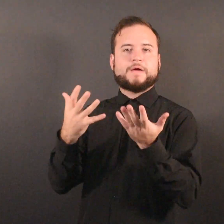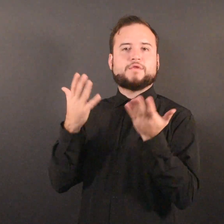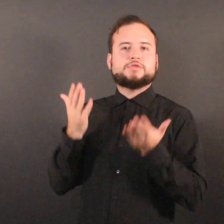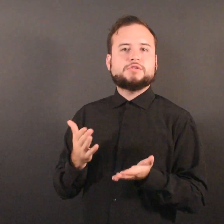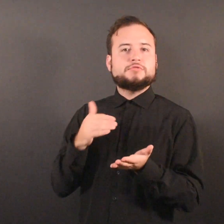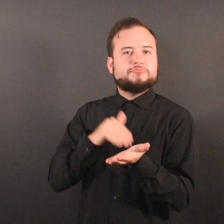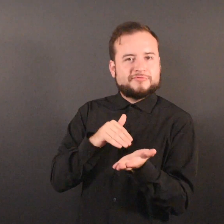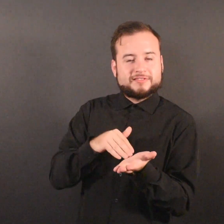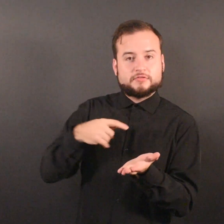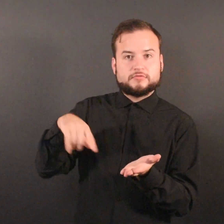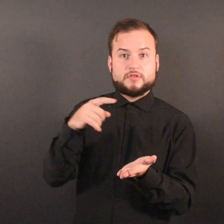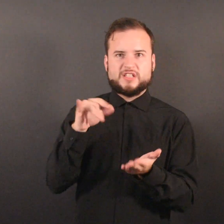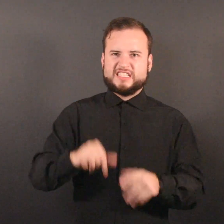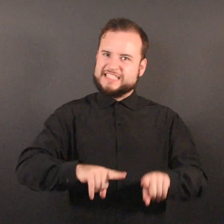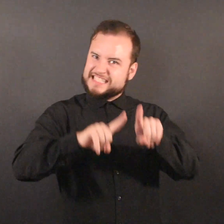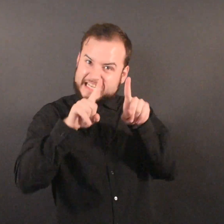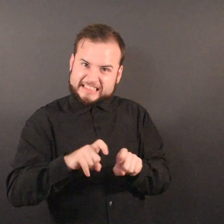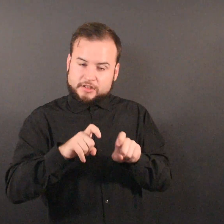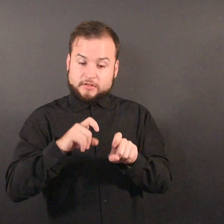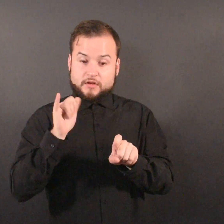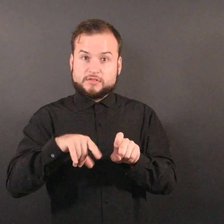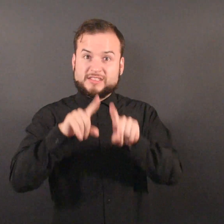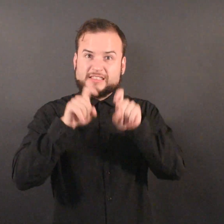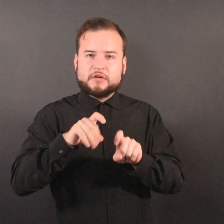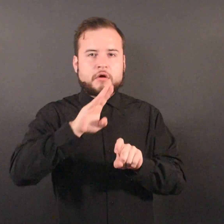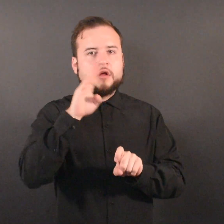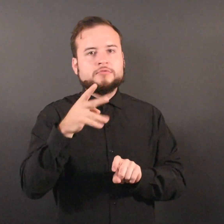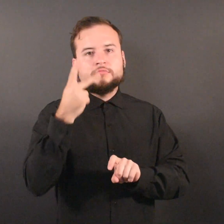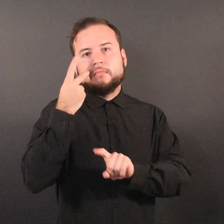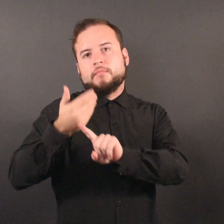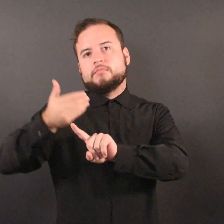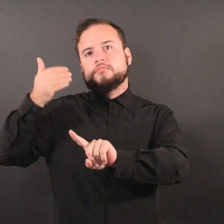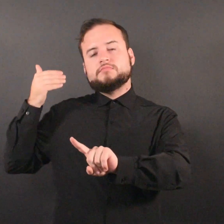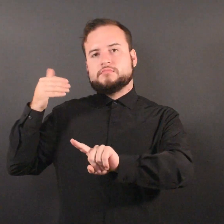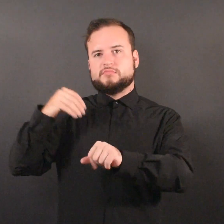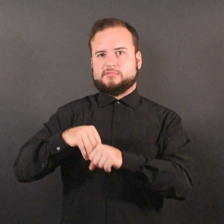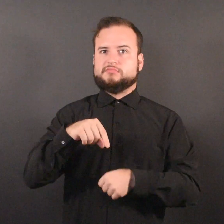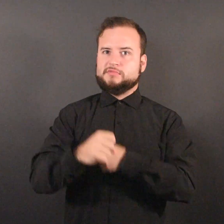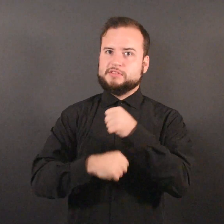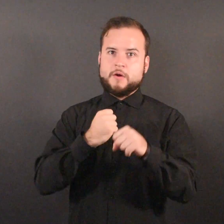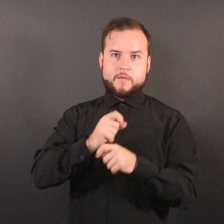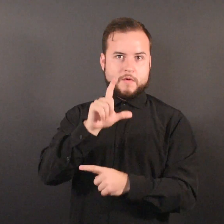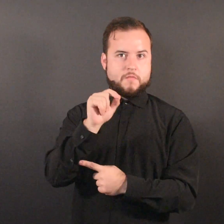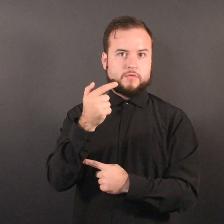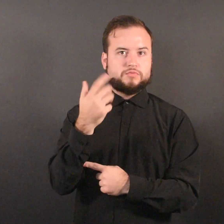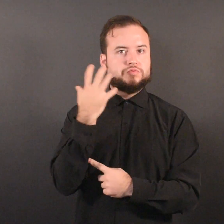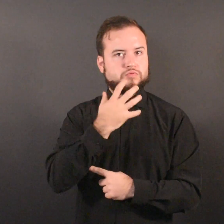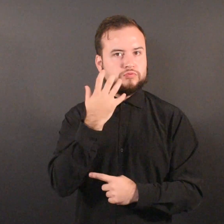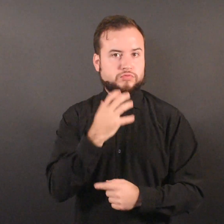in 2021,” said Minnesota Commissioner of Health Jan Malcolm.